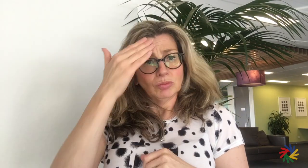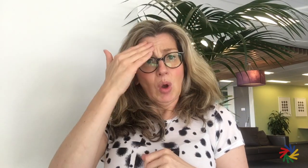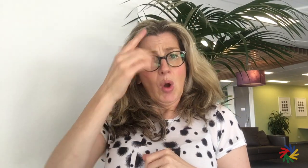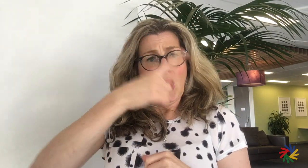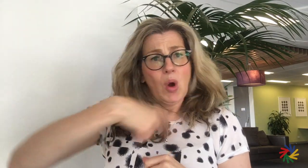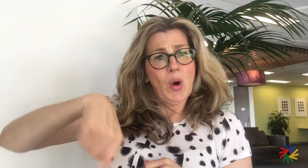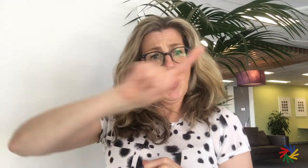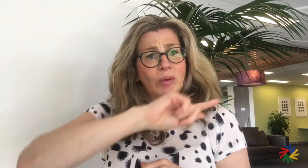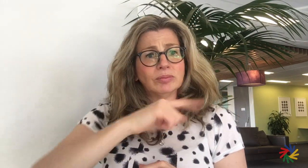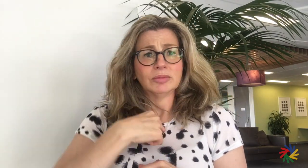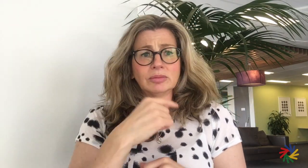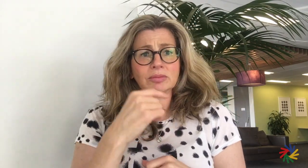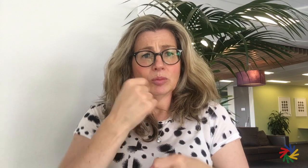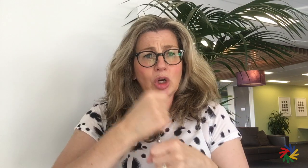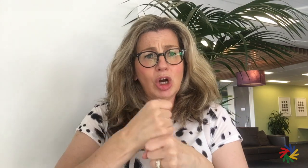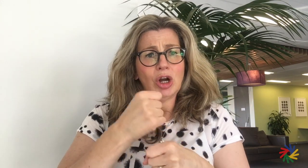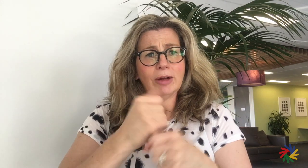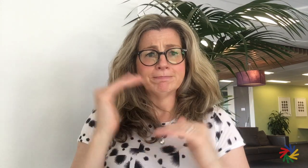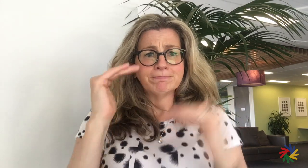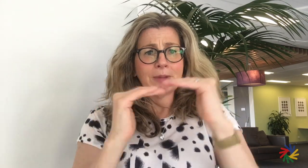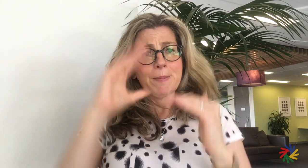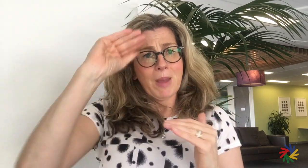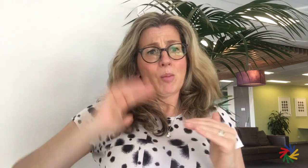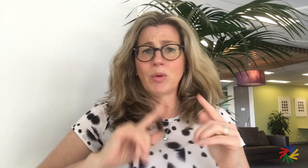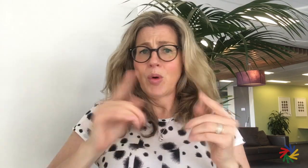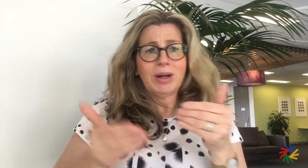The road to gender equality is long and difficult and